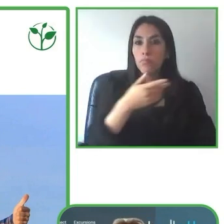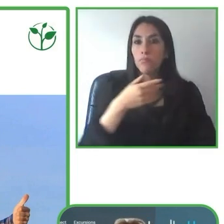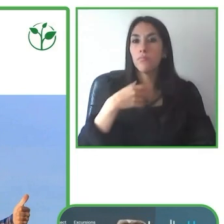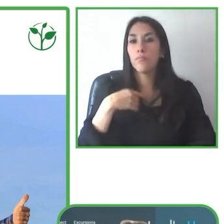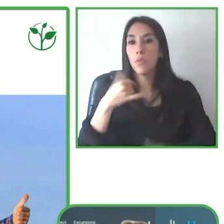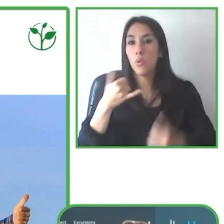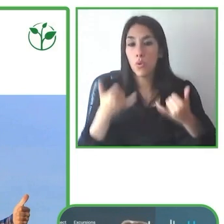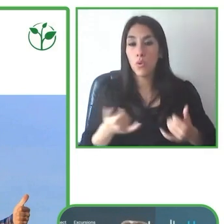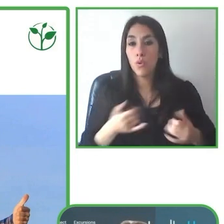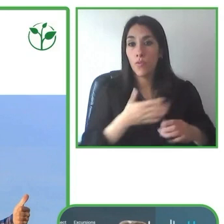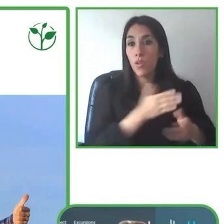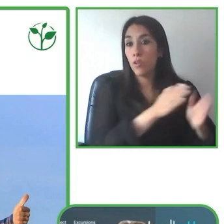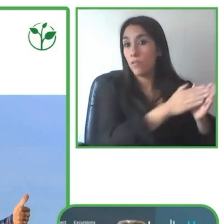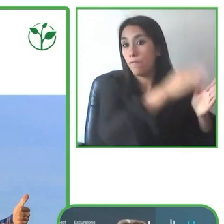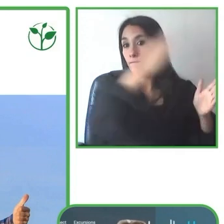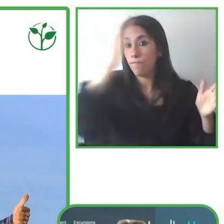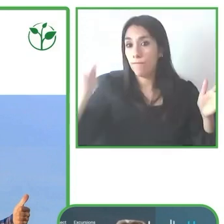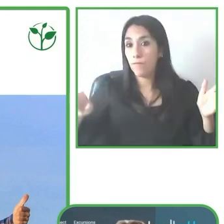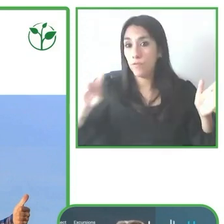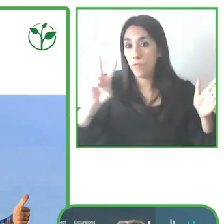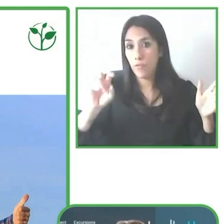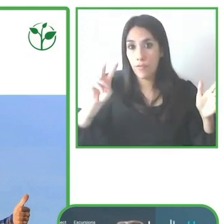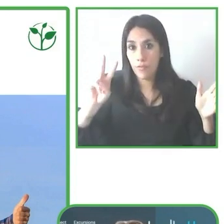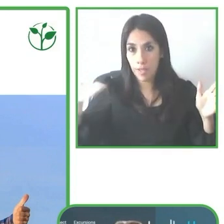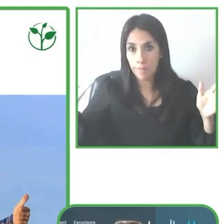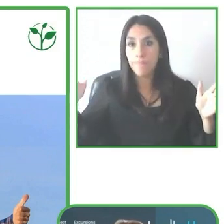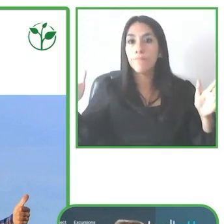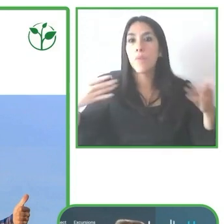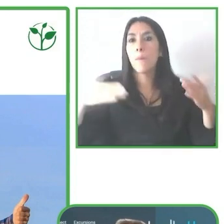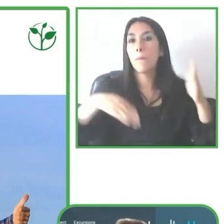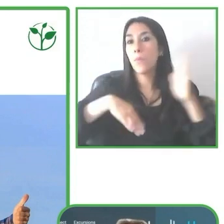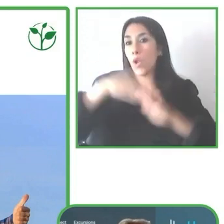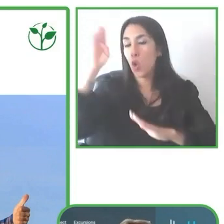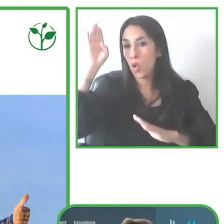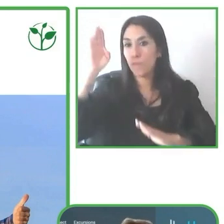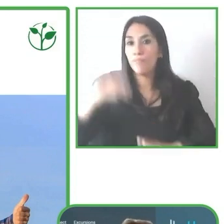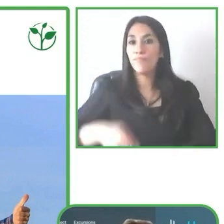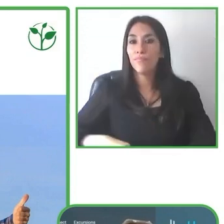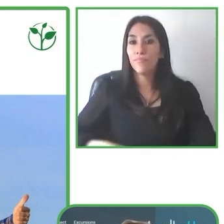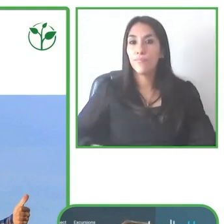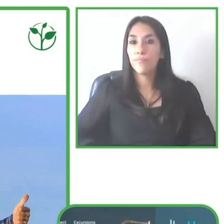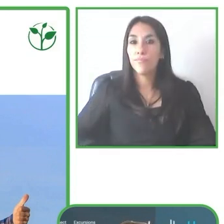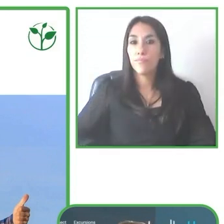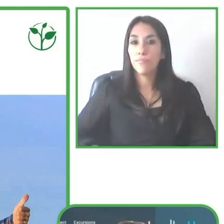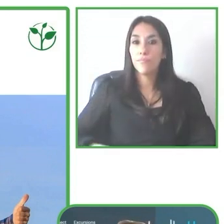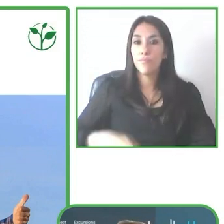1000 of them will become guides. This is our vision